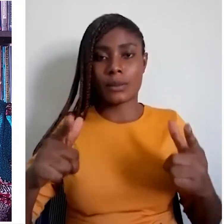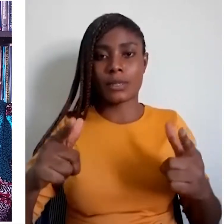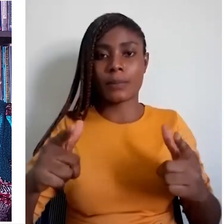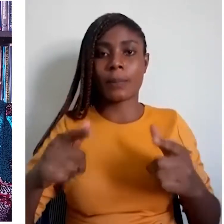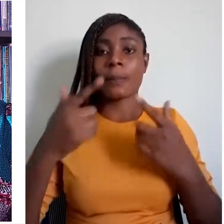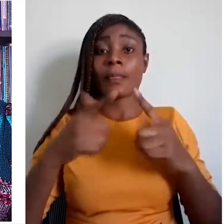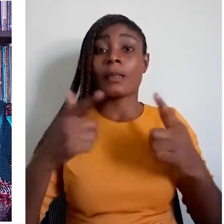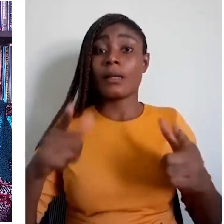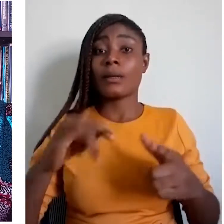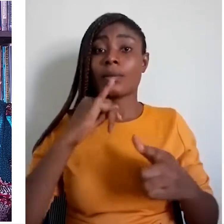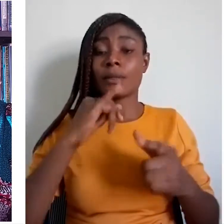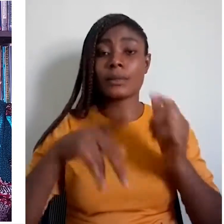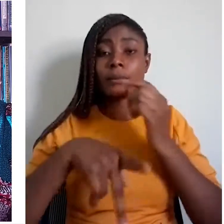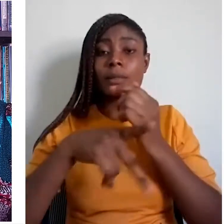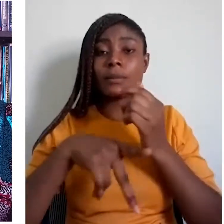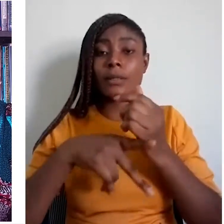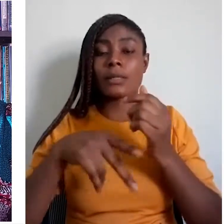Language is primarily a medium of communication.